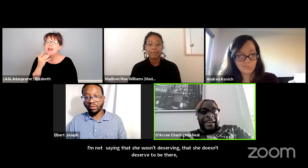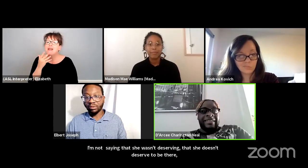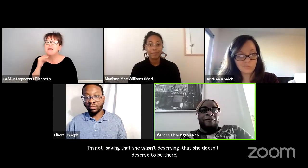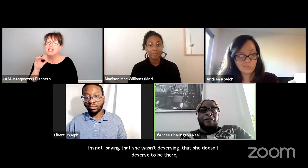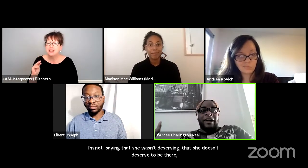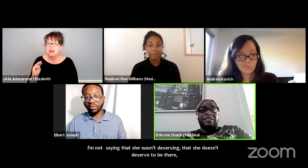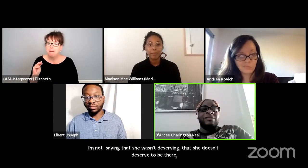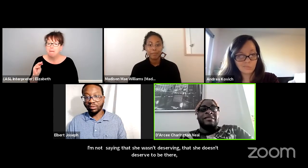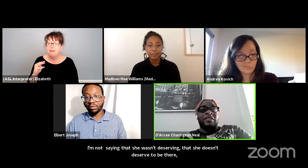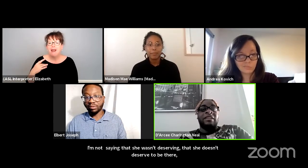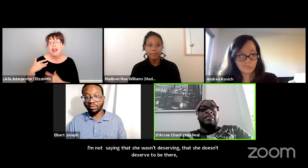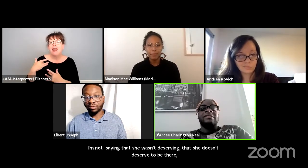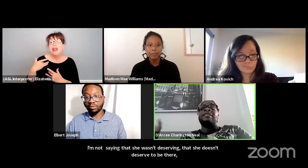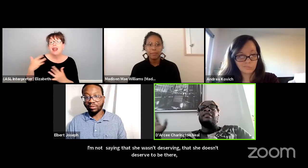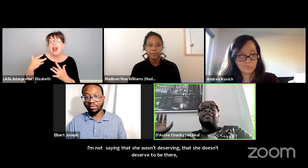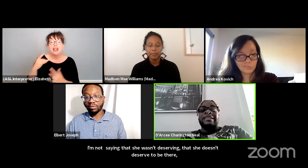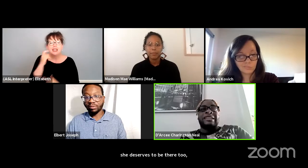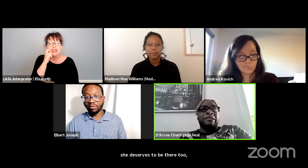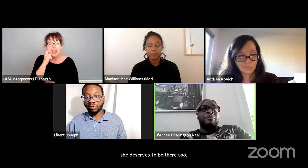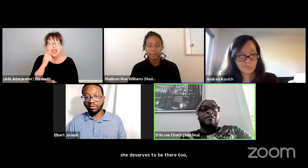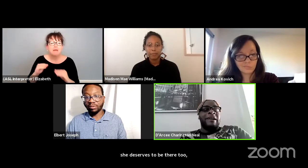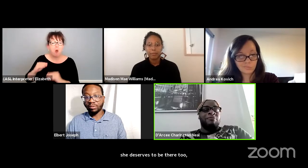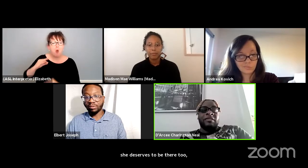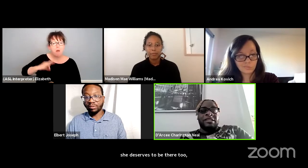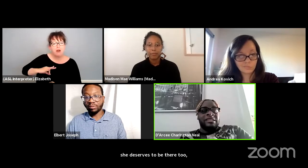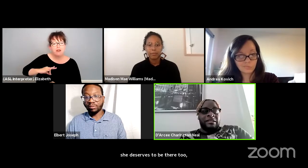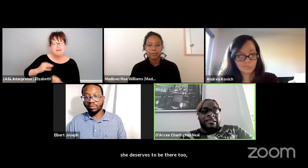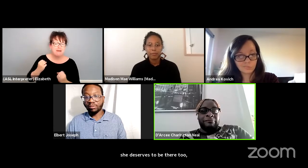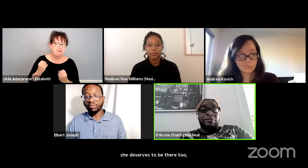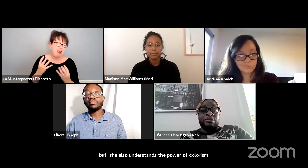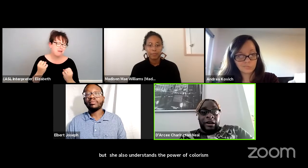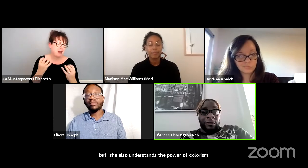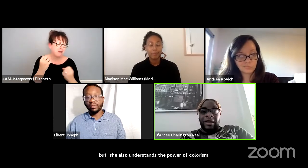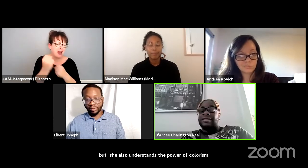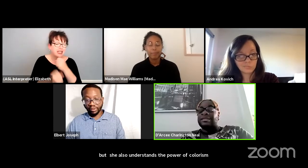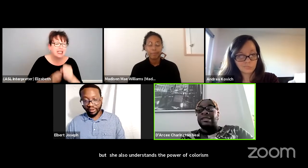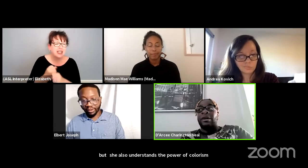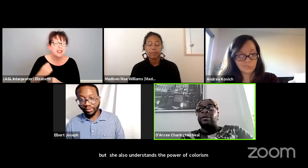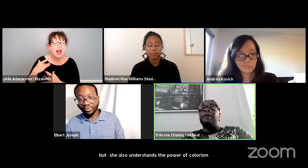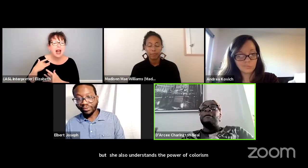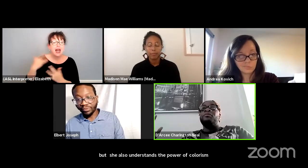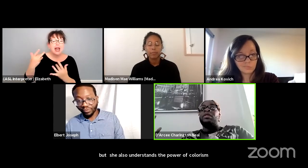And that for 100 of years light-skinned people have gotten privileges that dark-skinned people don't. And so